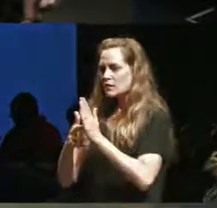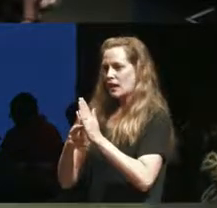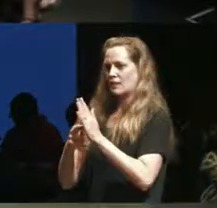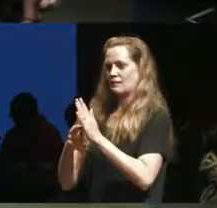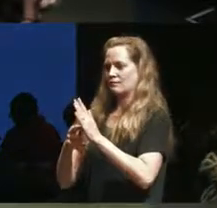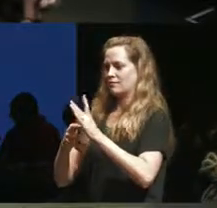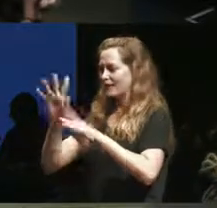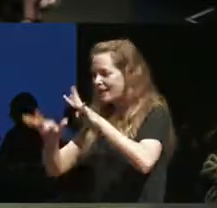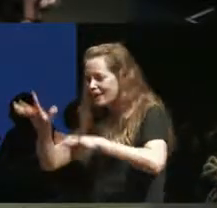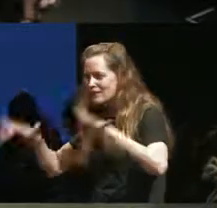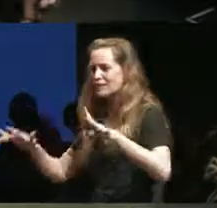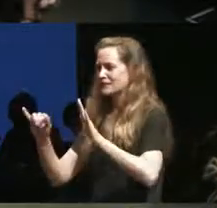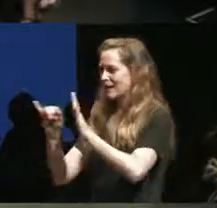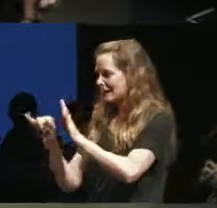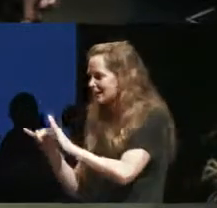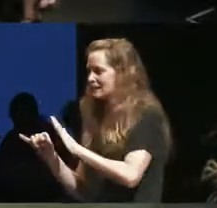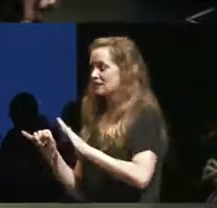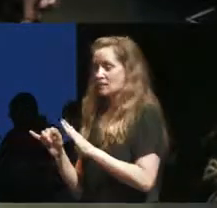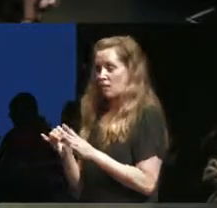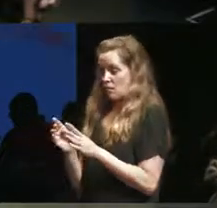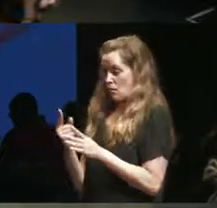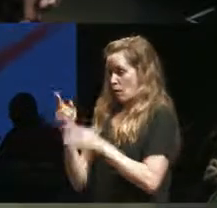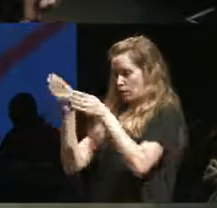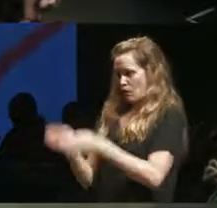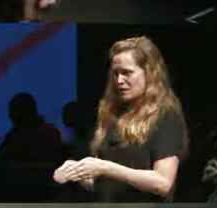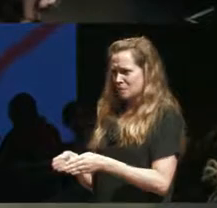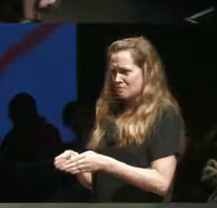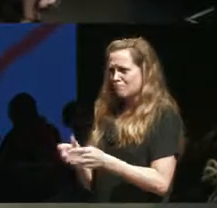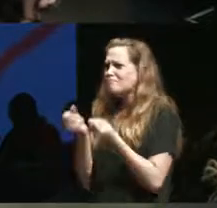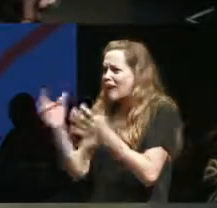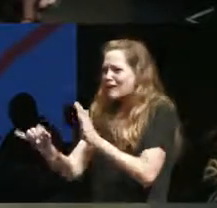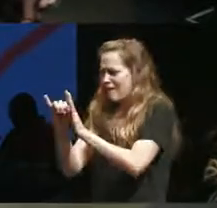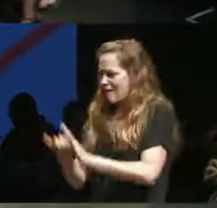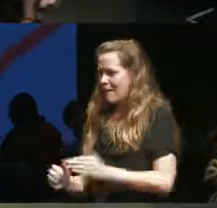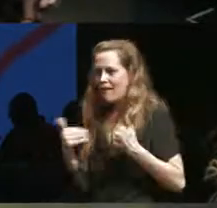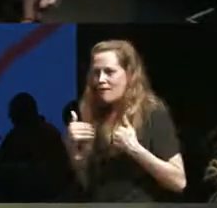multiple identities can exist in the same person and that's one an other and